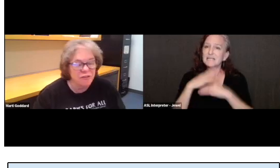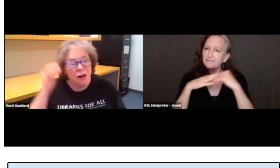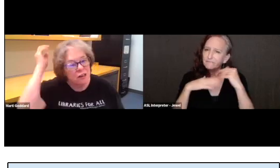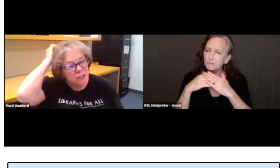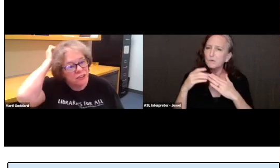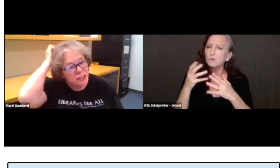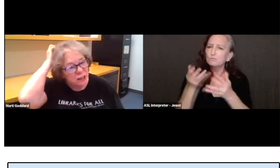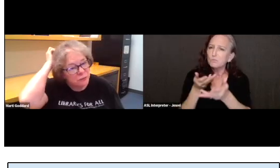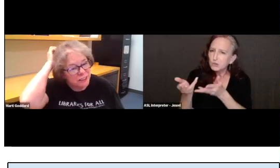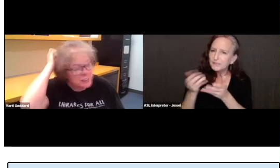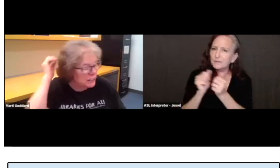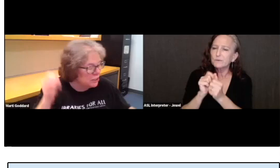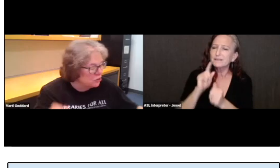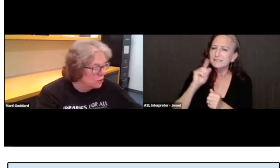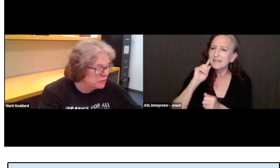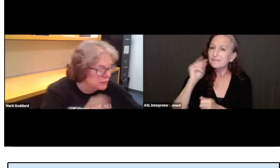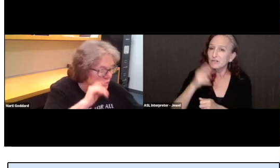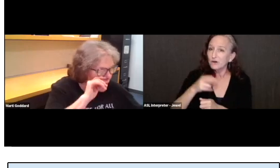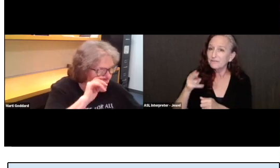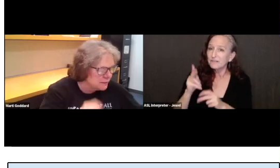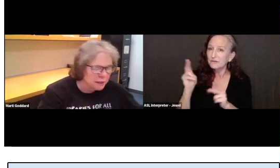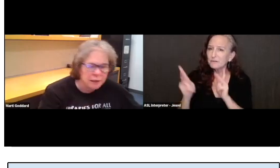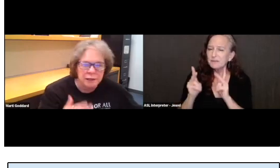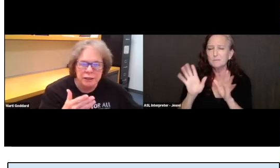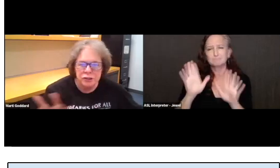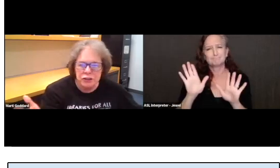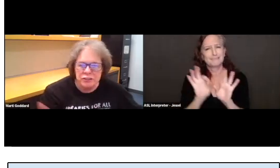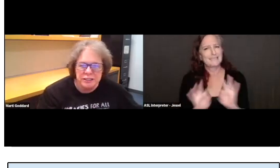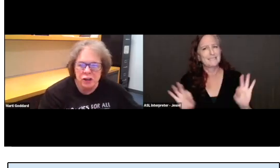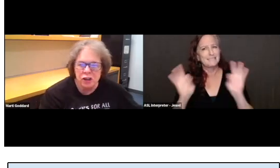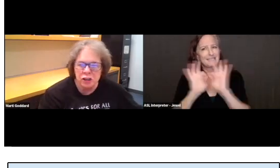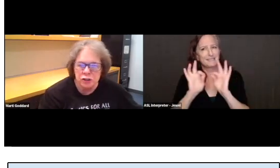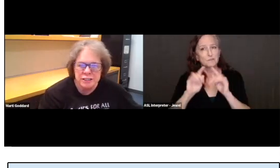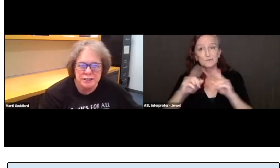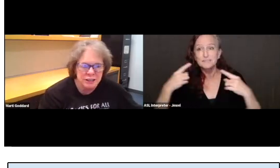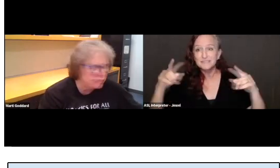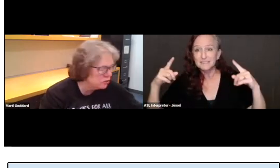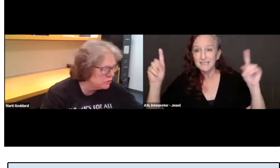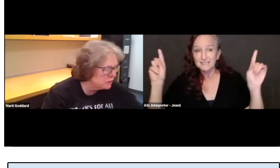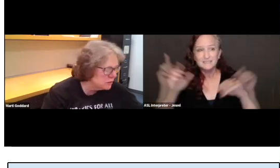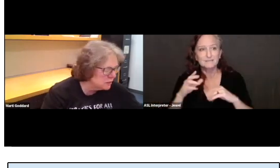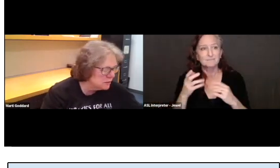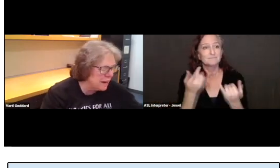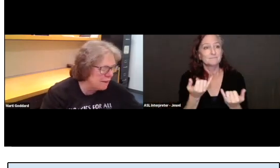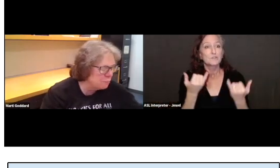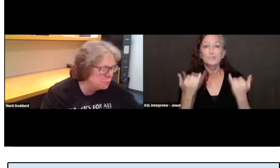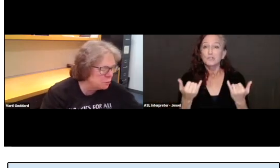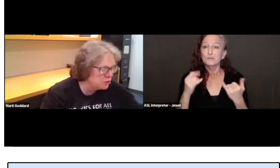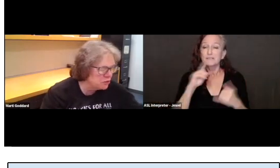or hard of hearing are really key to our success. Here you see our current deaf services deaf members,